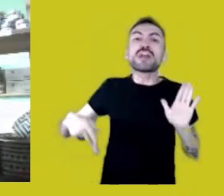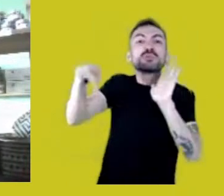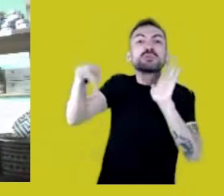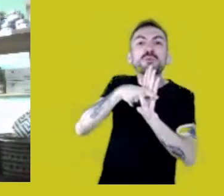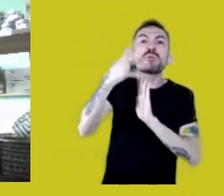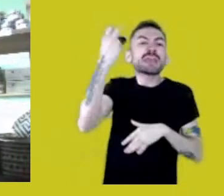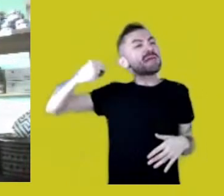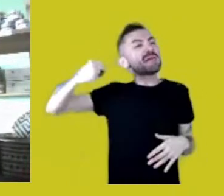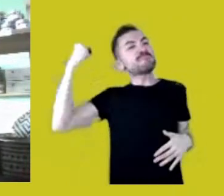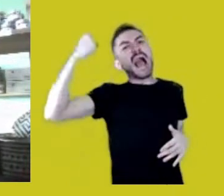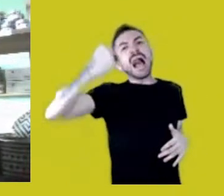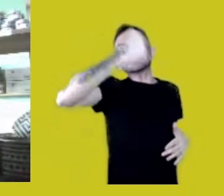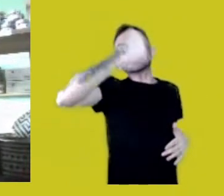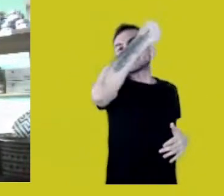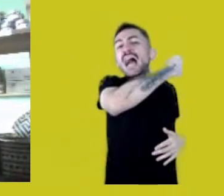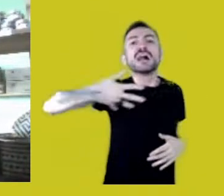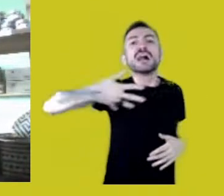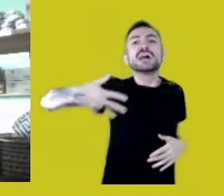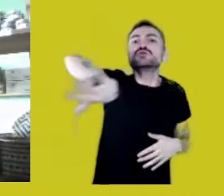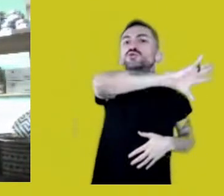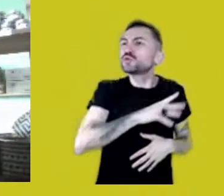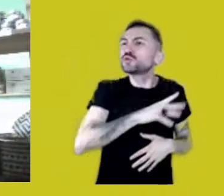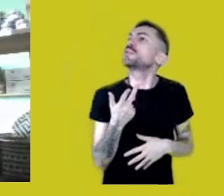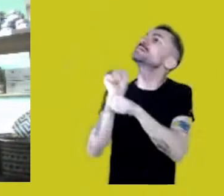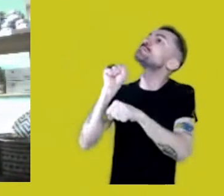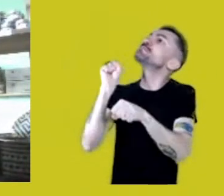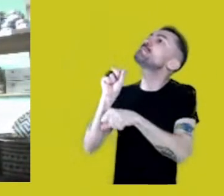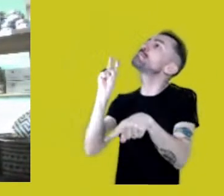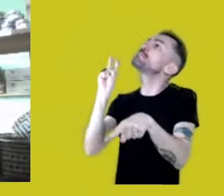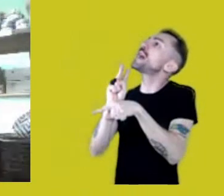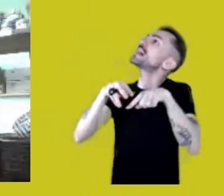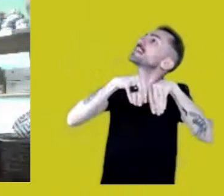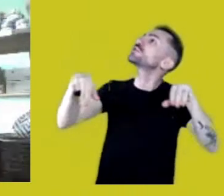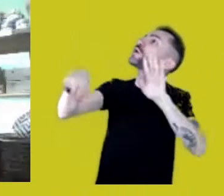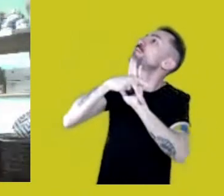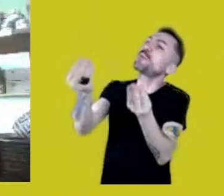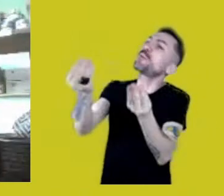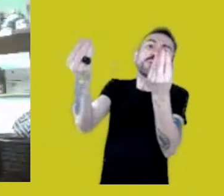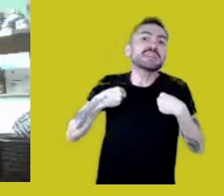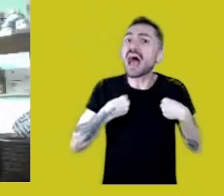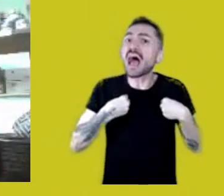to legalize our territories and use them, because our collective use